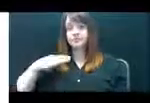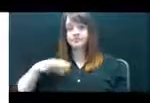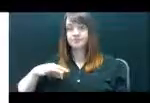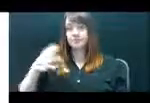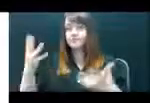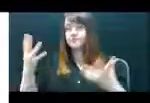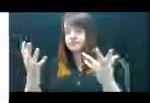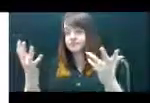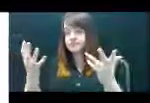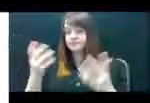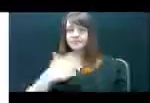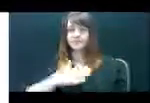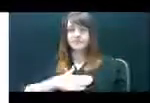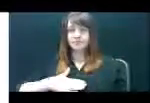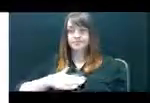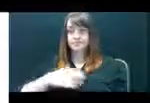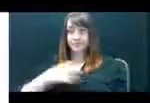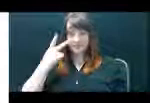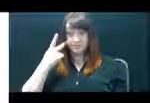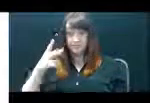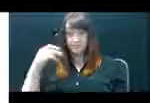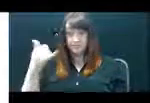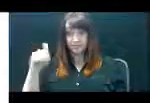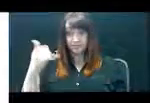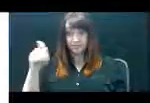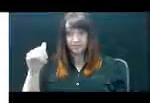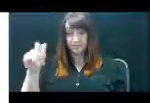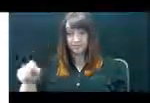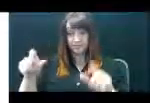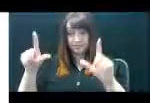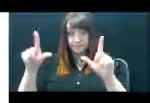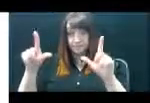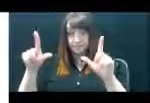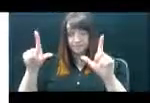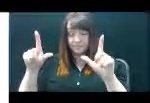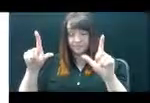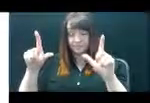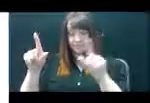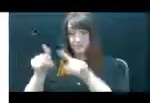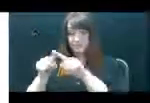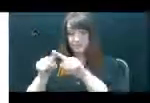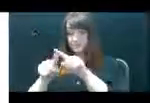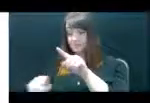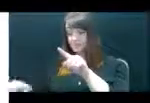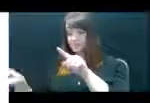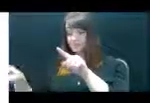The field is highlighted in yellow and enlarged in the oval on the bottom right hand corner.